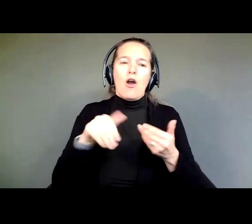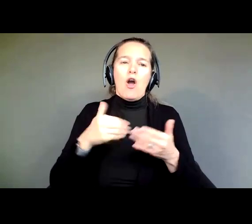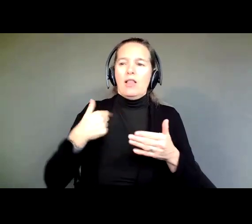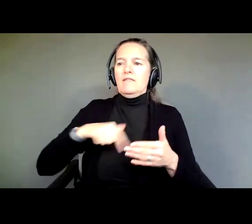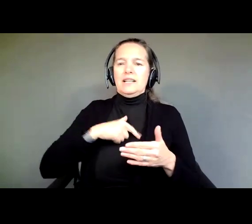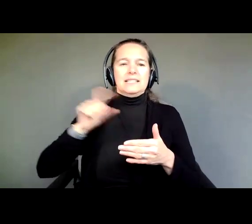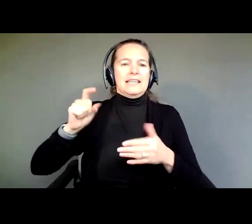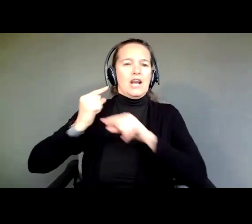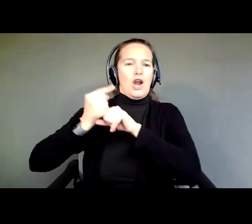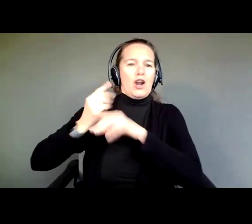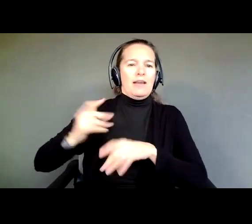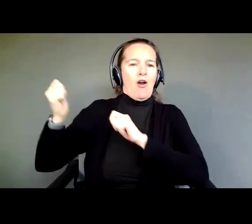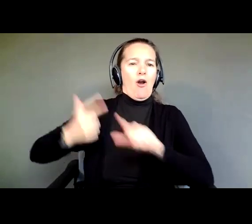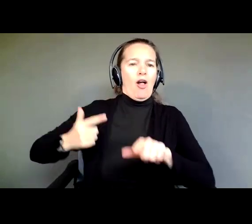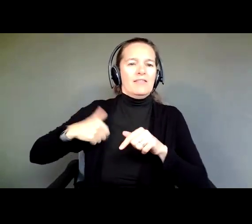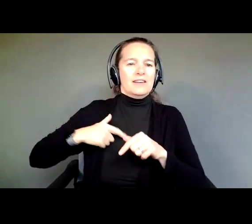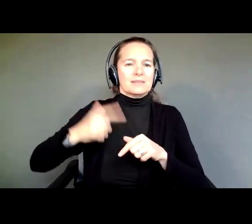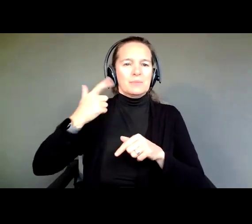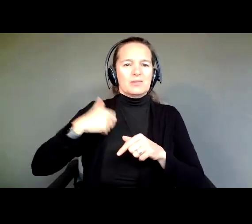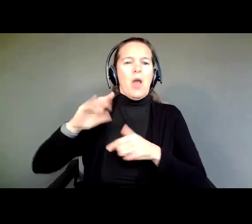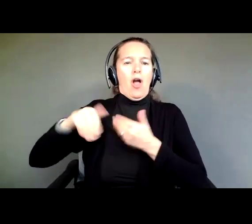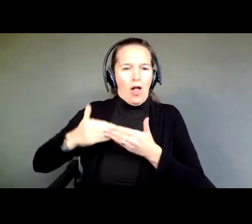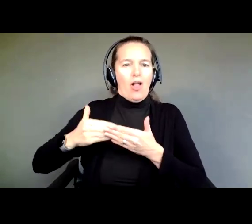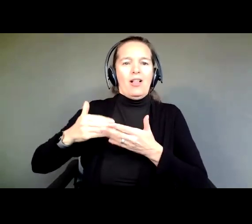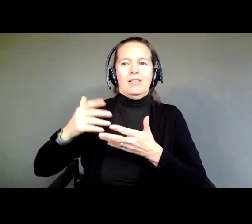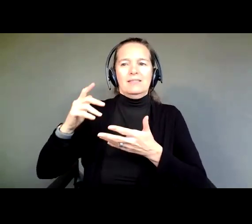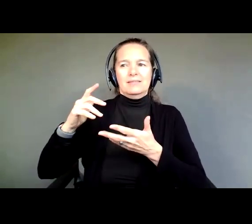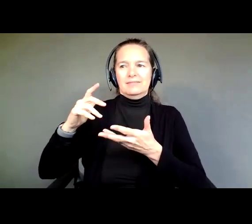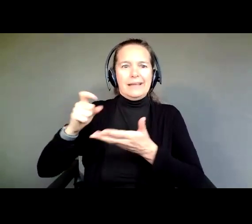because we all get help when we have business decisions to make.